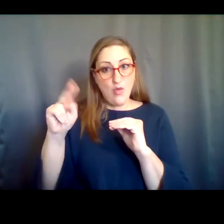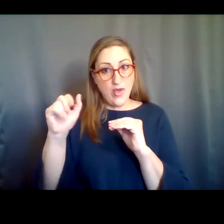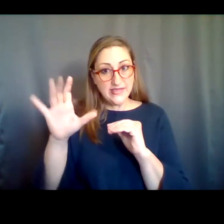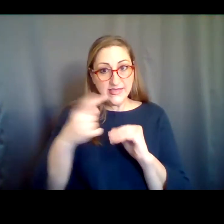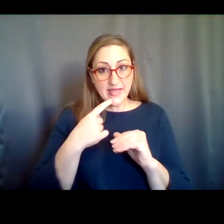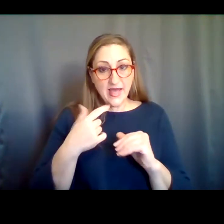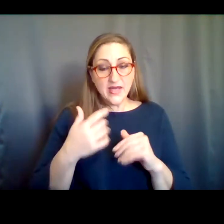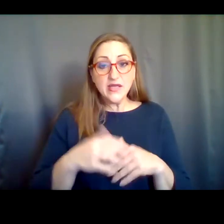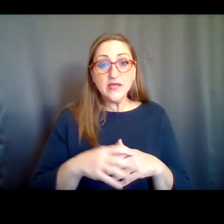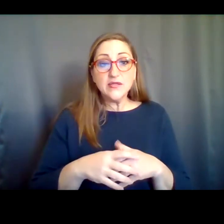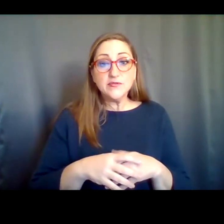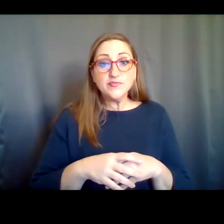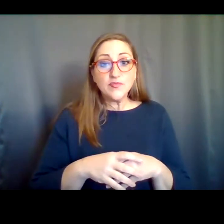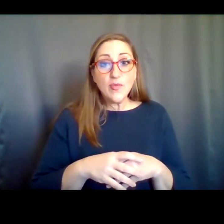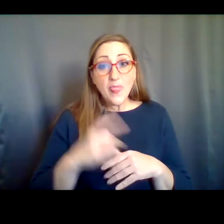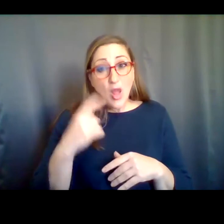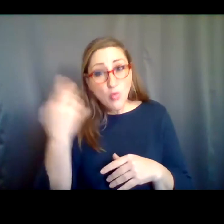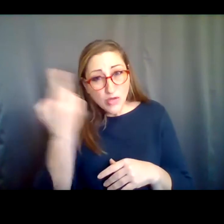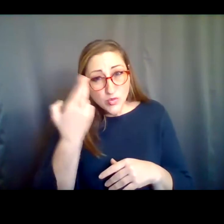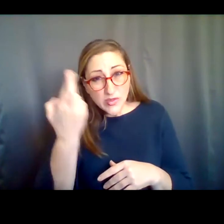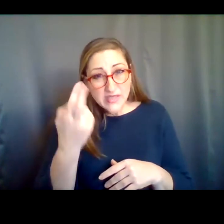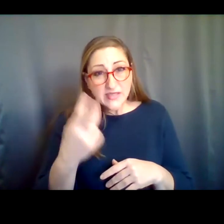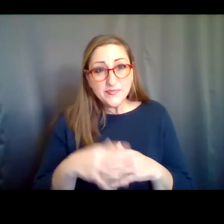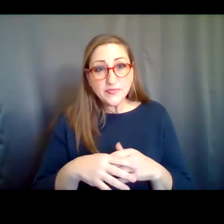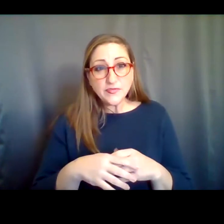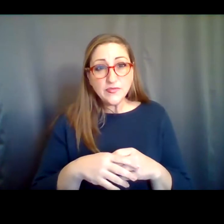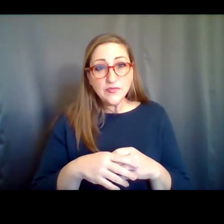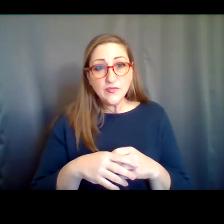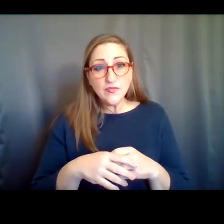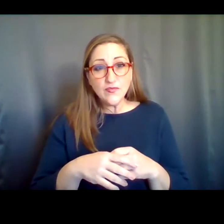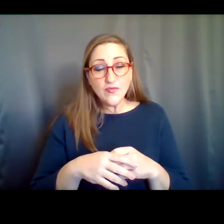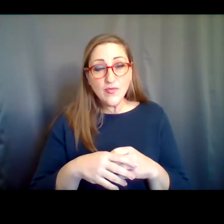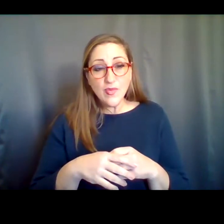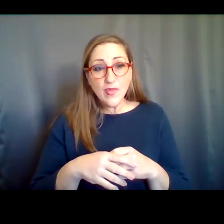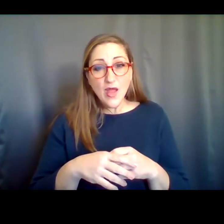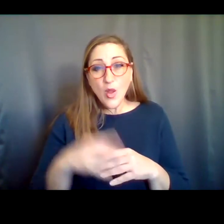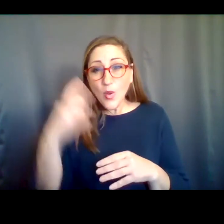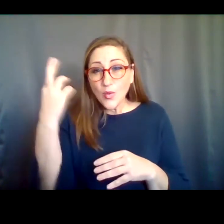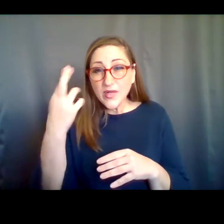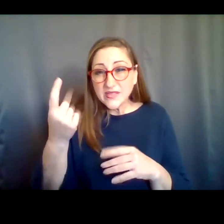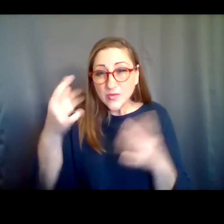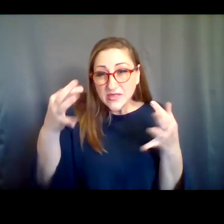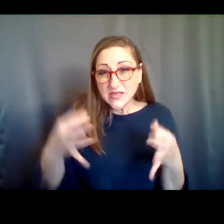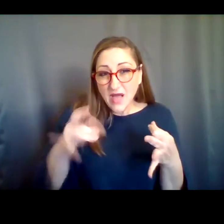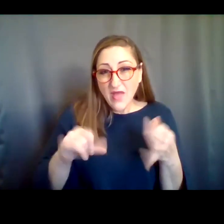stated. And the reason -- one of the reasons, I should say, behind this is because we really had to